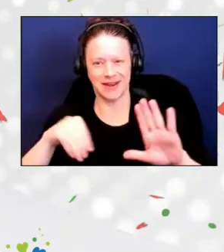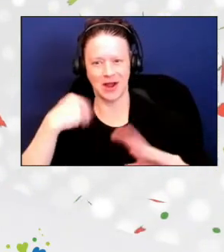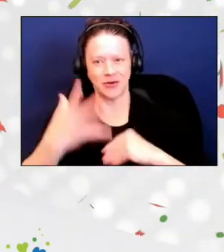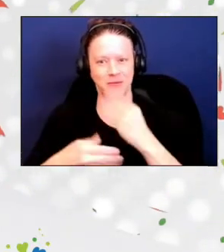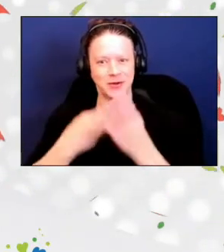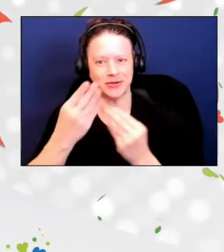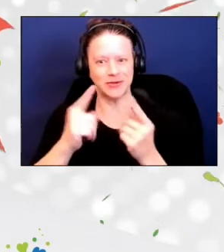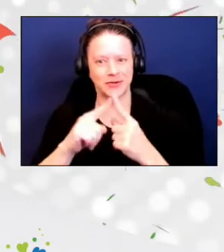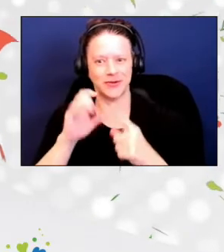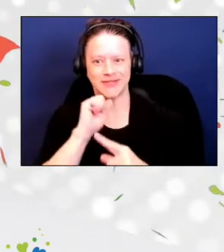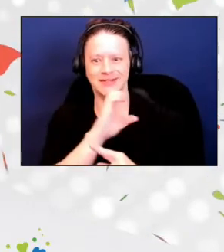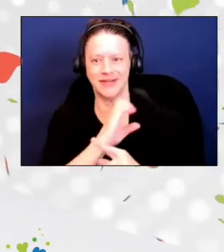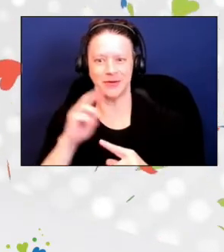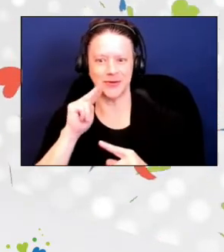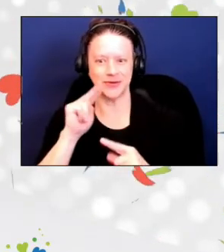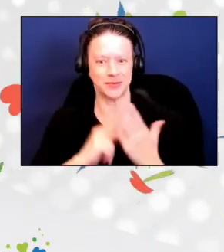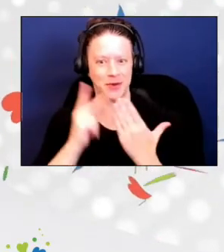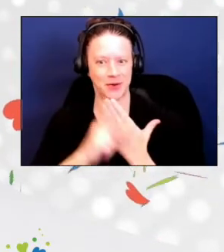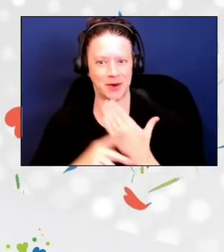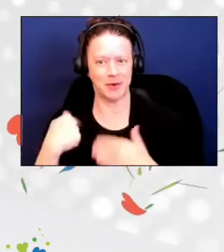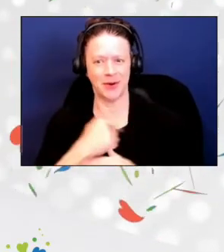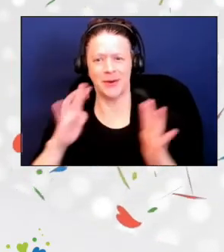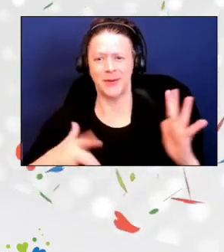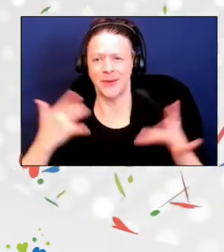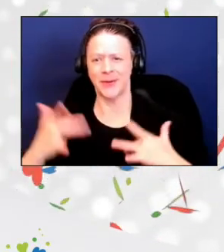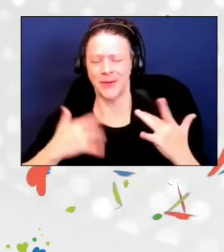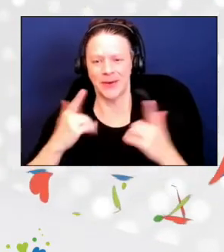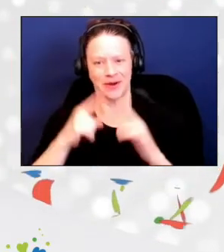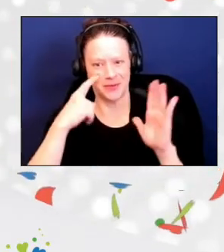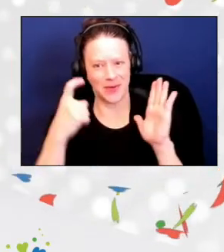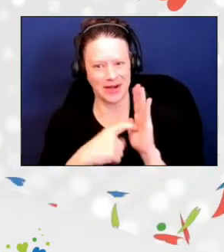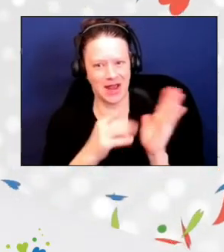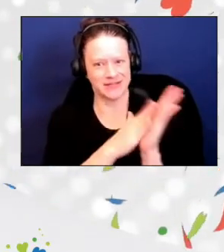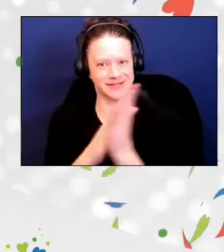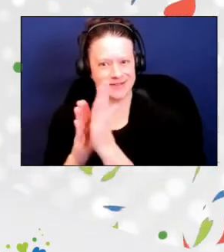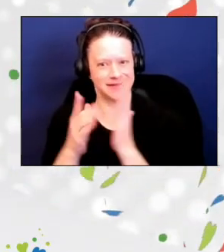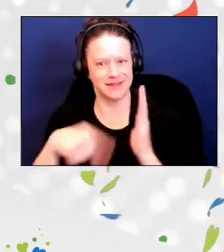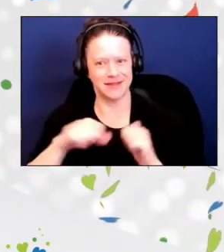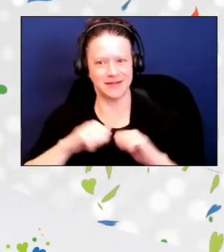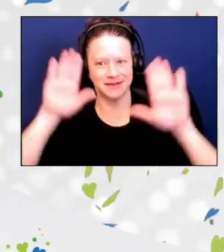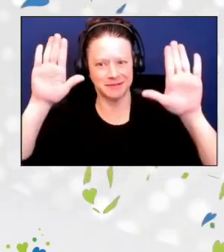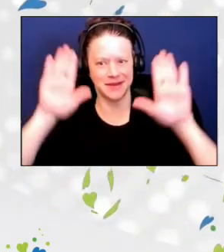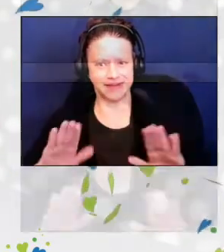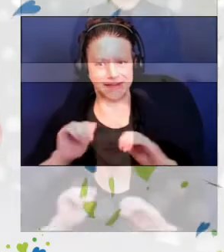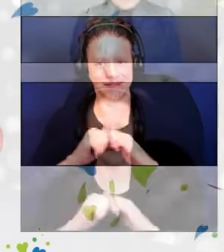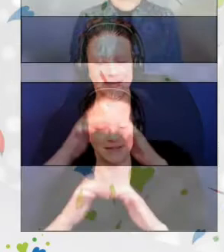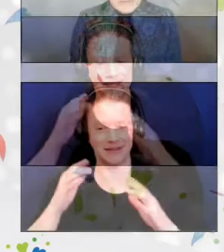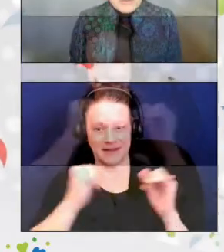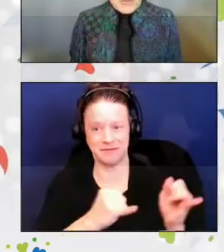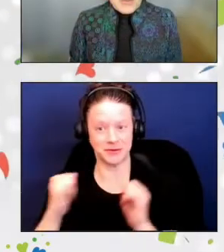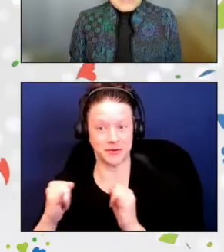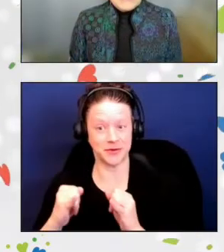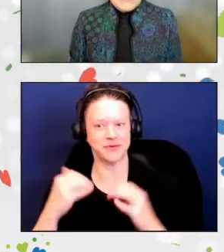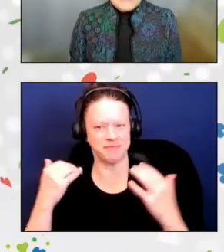We are so excited to recognize these amazing individuals. Now, let's get started. Our first award today,